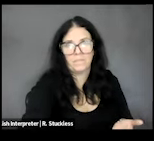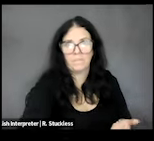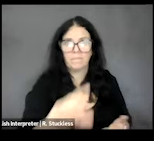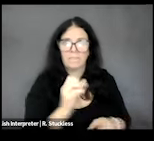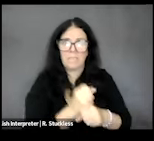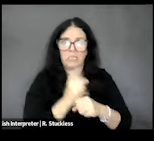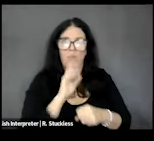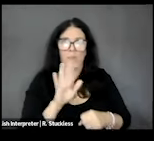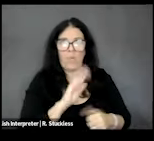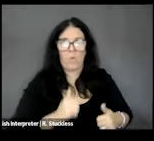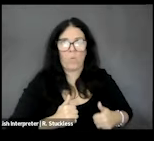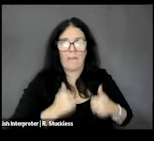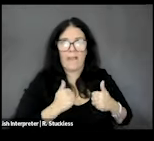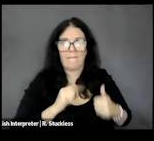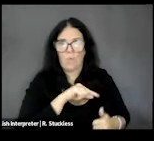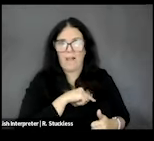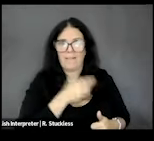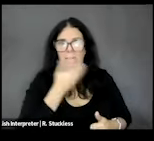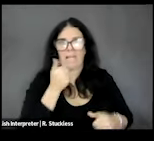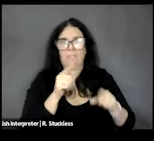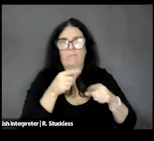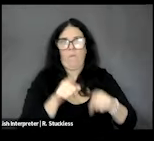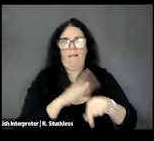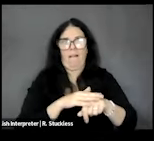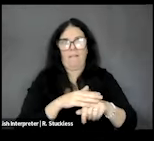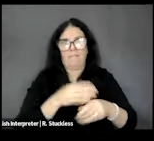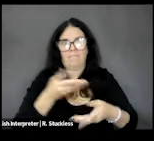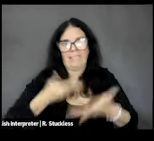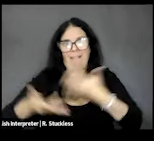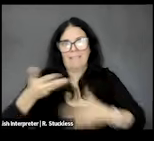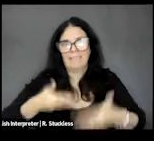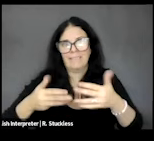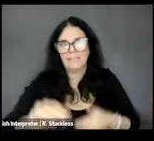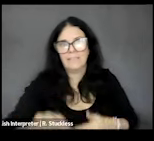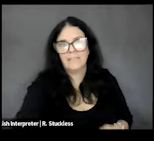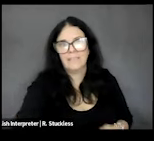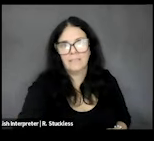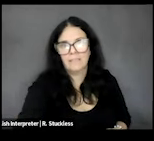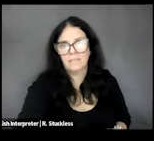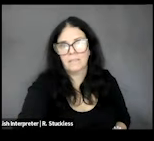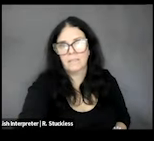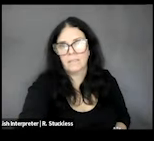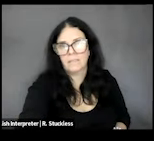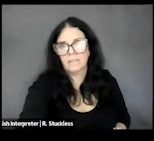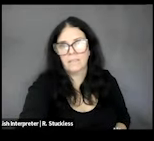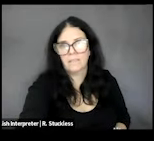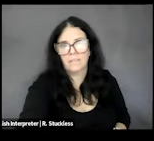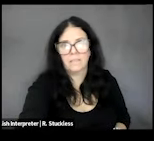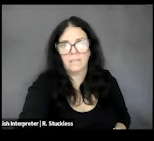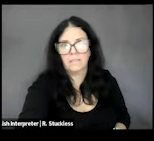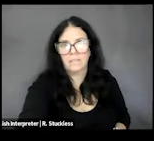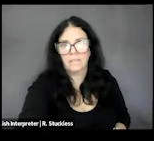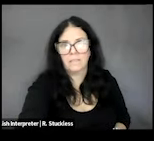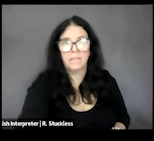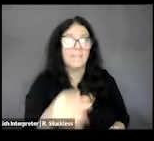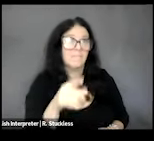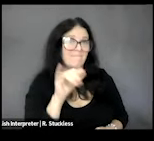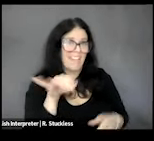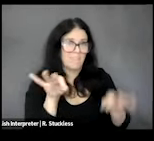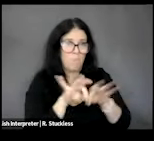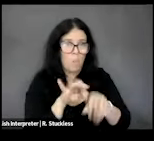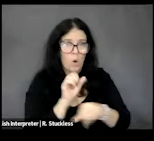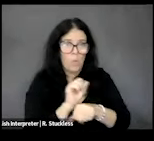dialysis. DEVON: Julia that is definitely important work. Thank you so much for being here. Looking